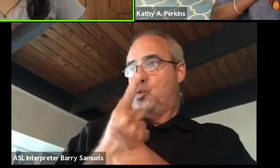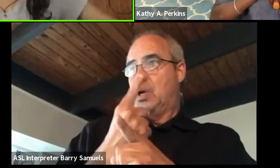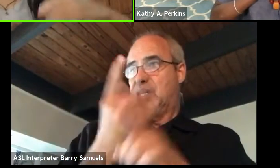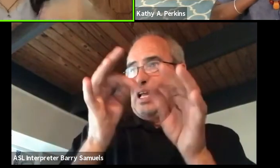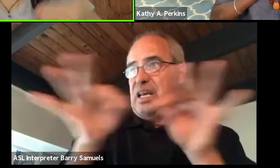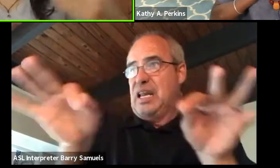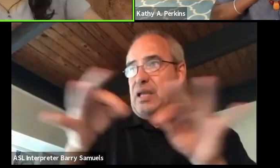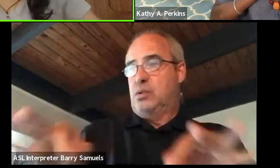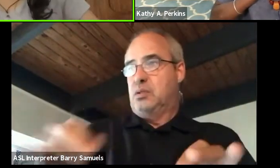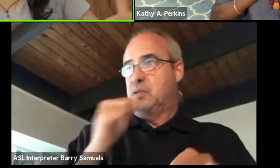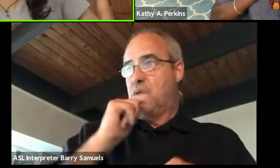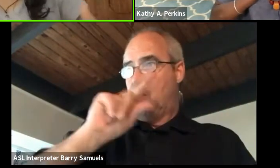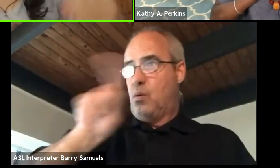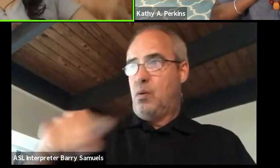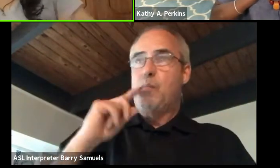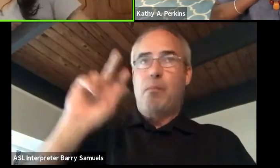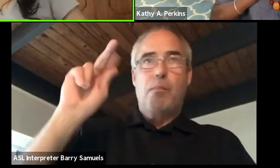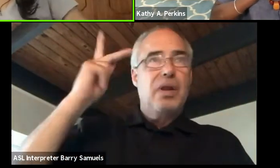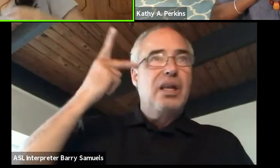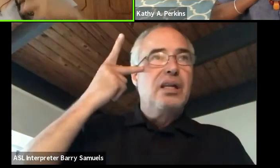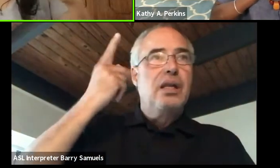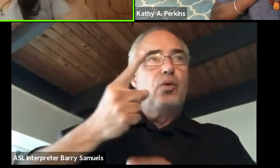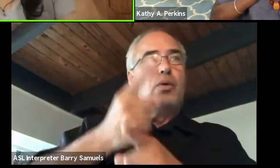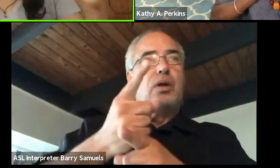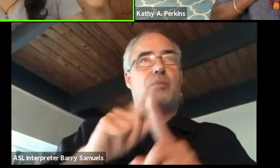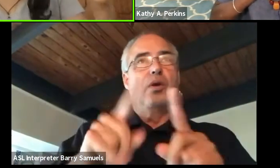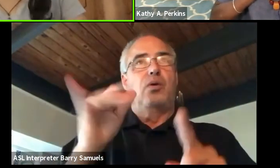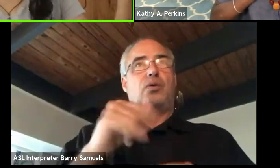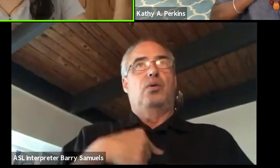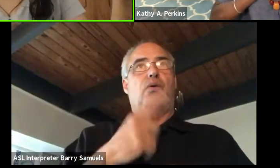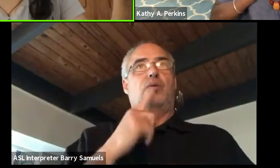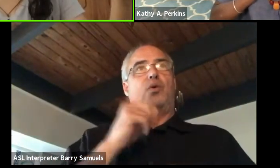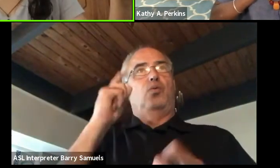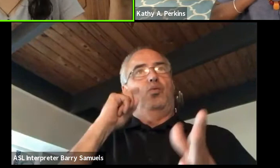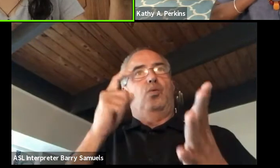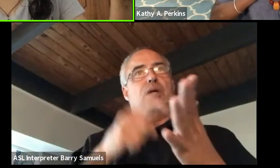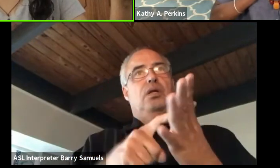not only to be politically correct but also just to recognize and highlight some of these-